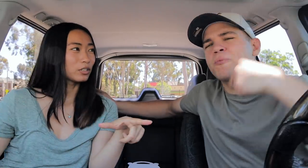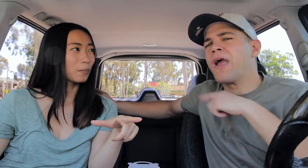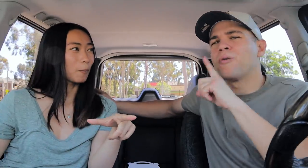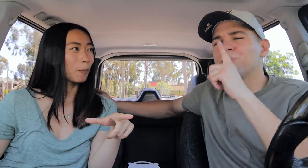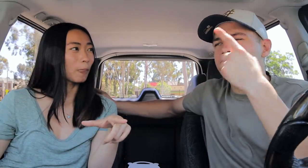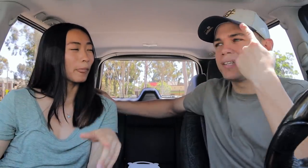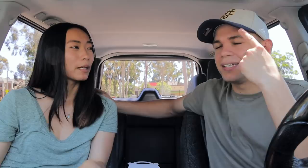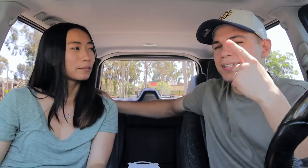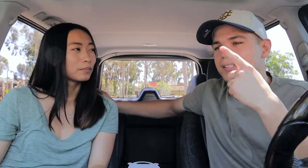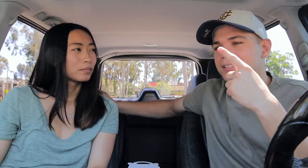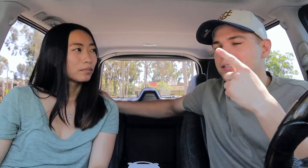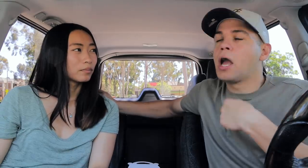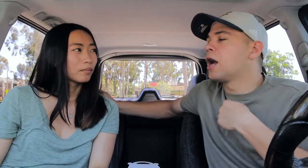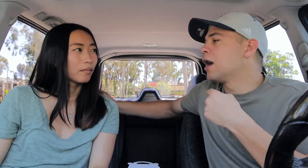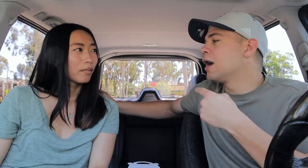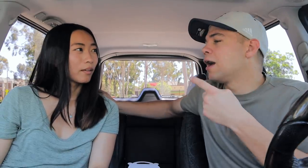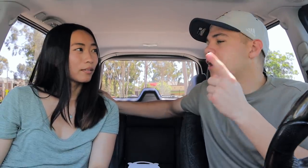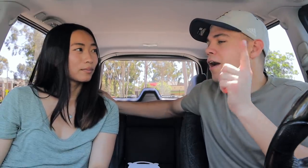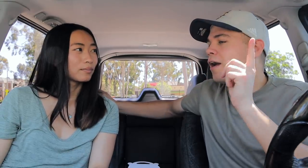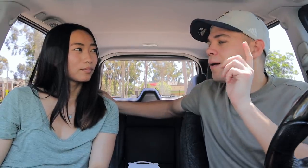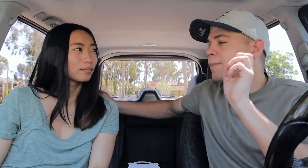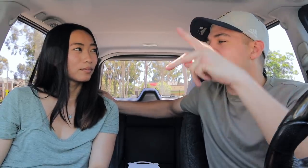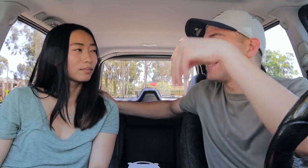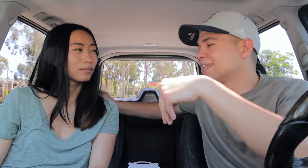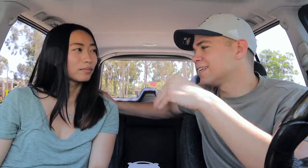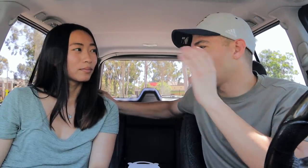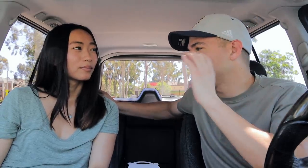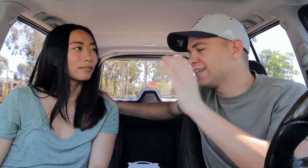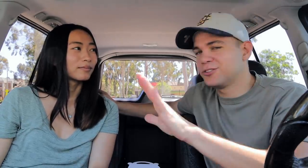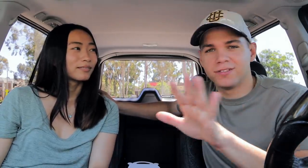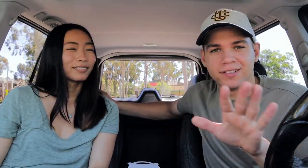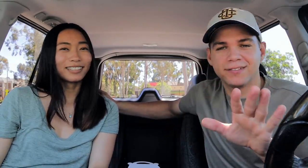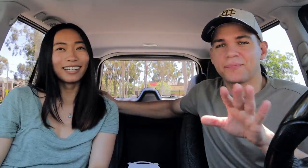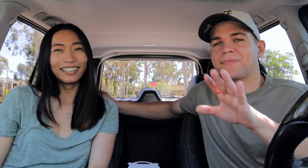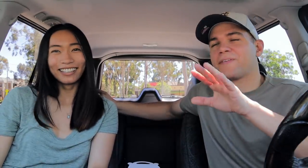I really think I back in communication,